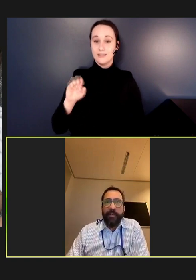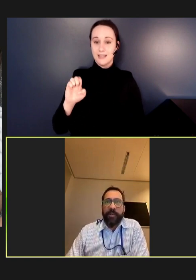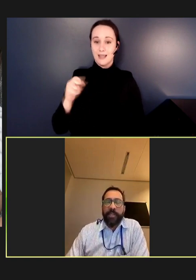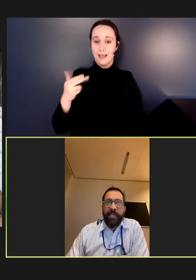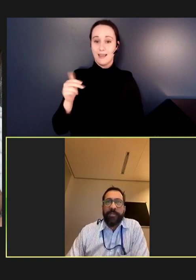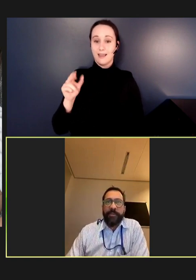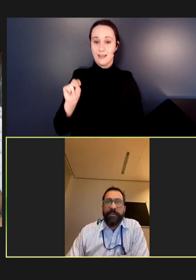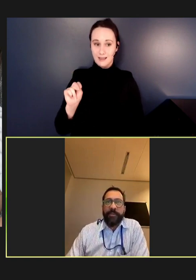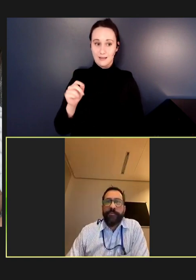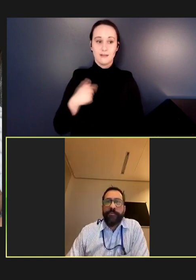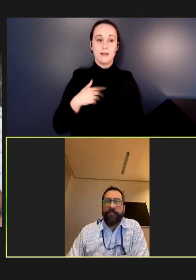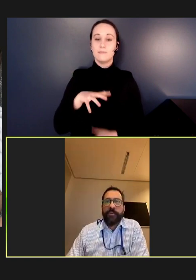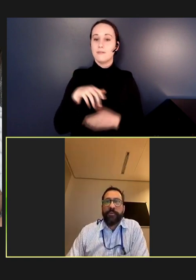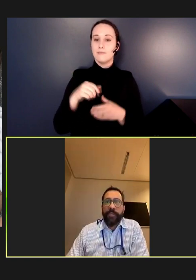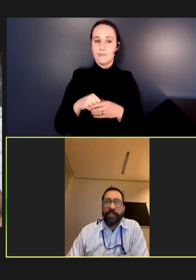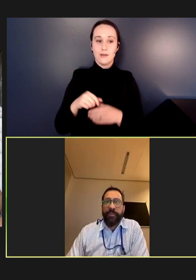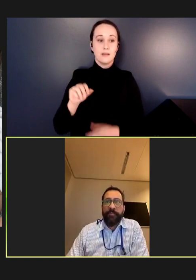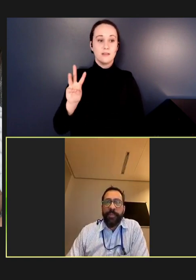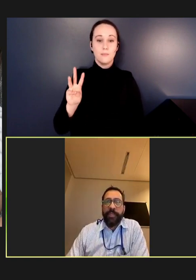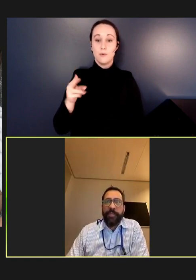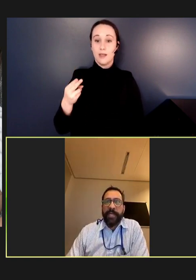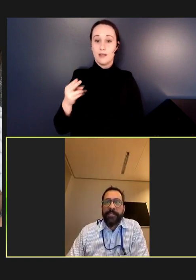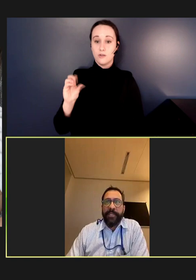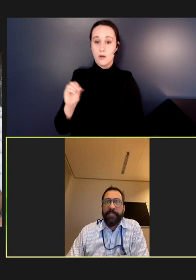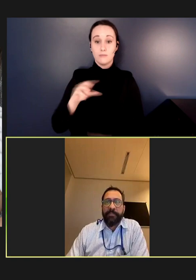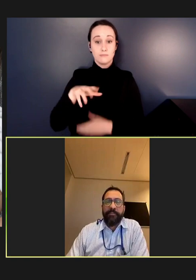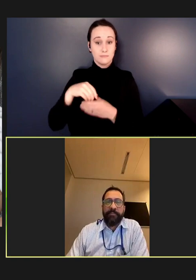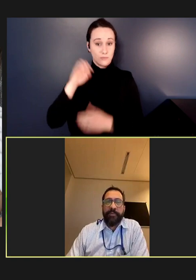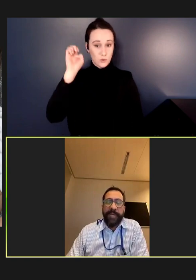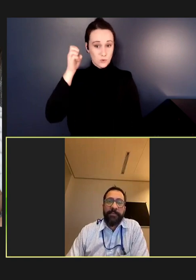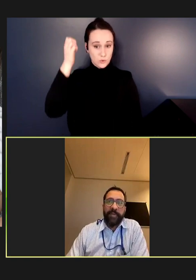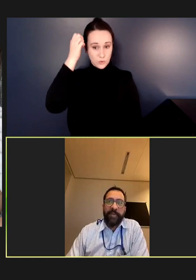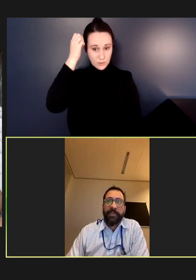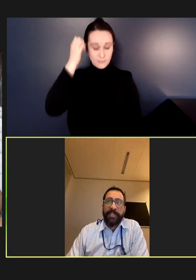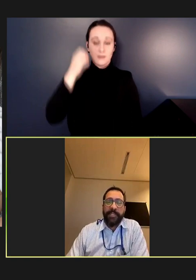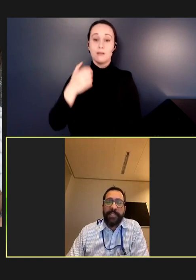Organization Regional Office for Europe and the vaccine-preventable disease and